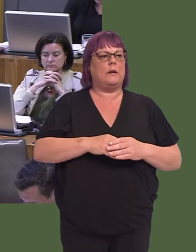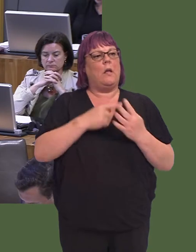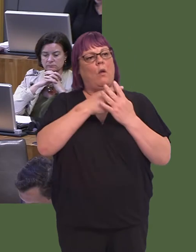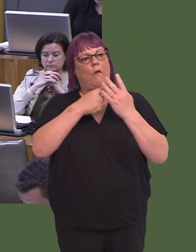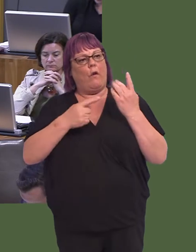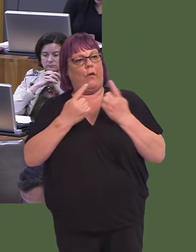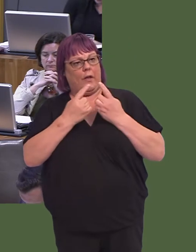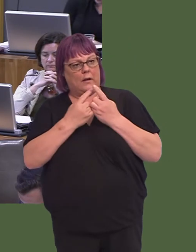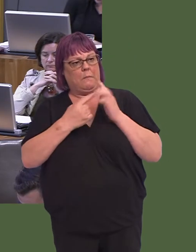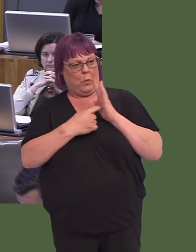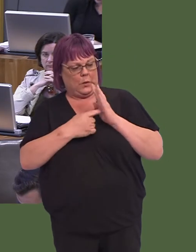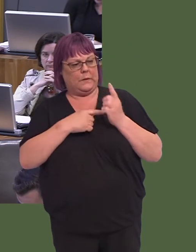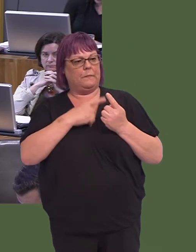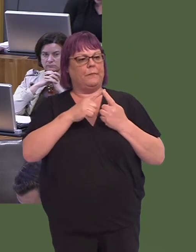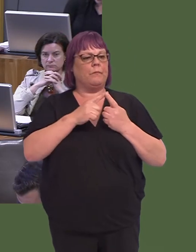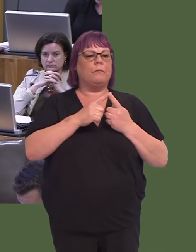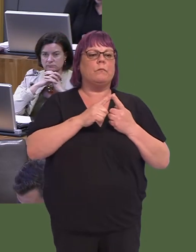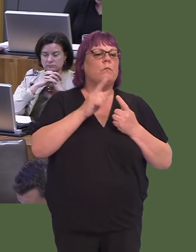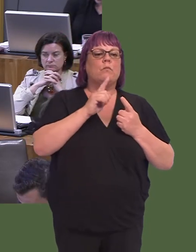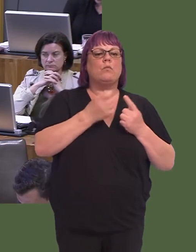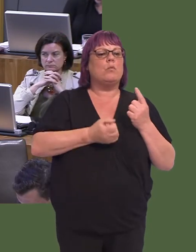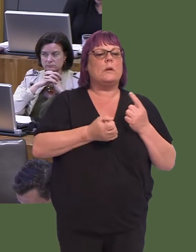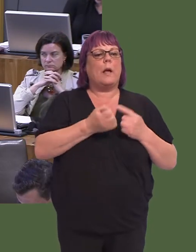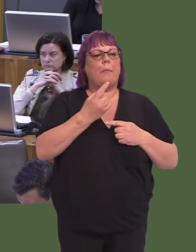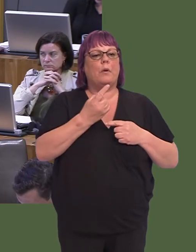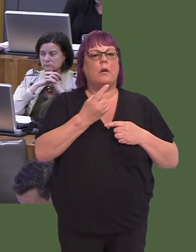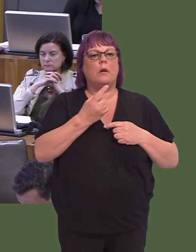There are four things in particular the review will look at: firstly, the current state